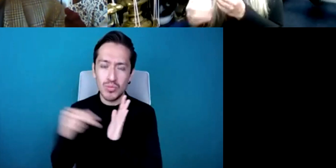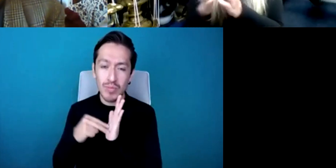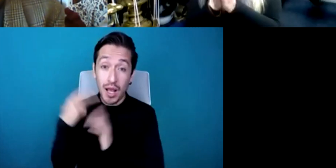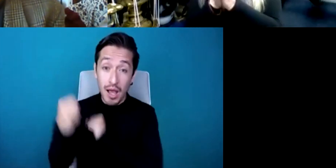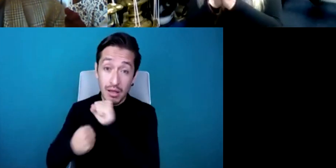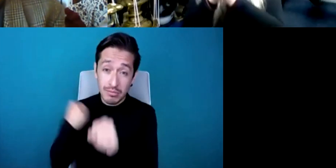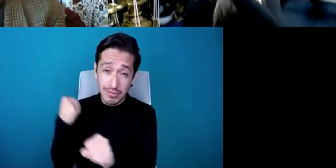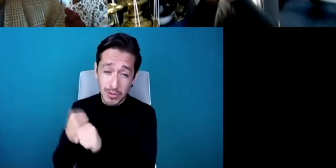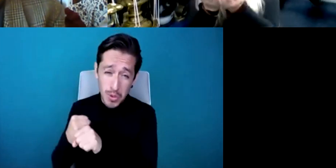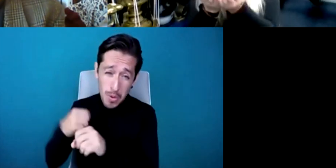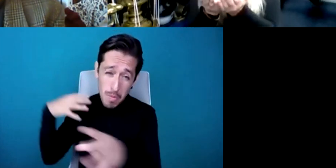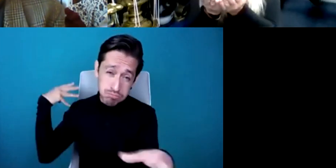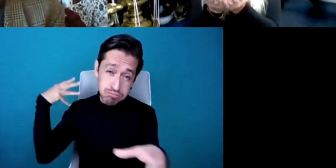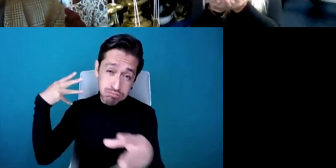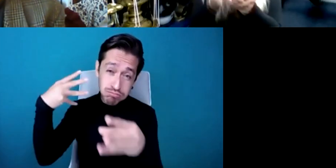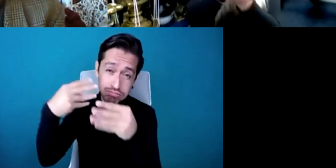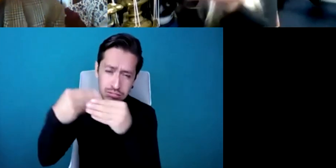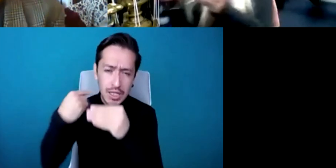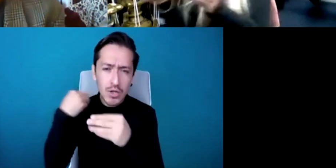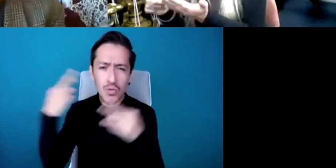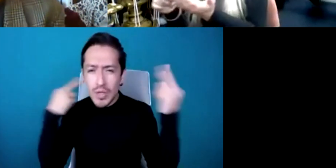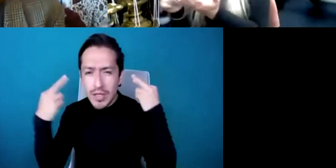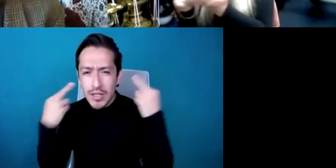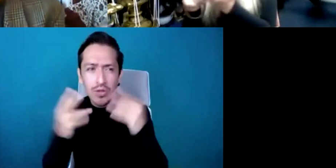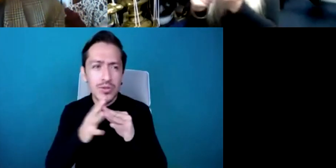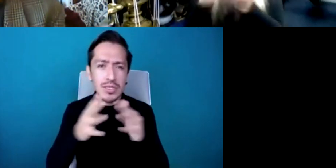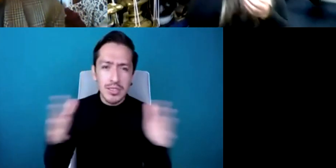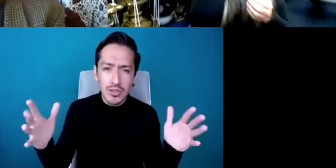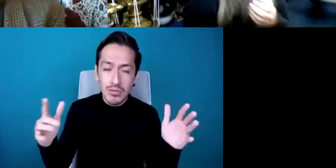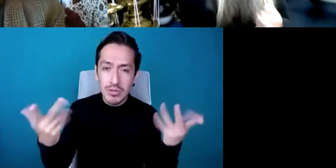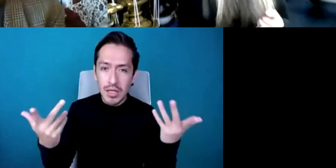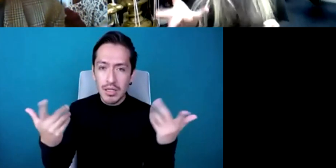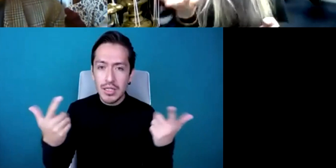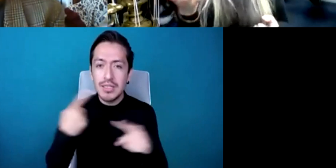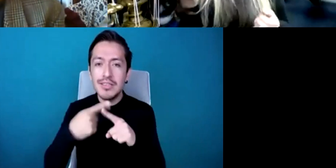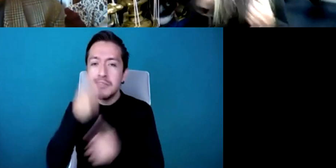when we think of history we normally read about history or we're told about history